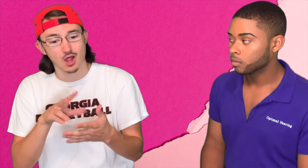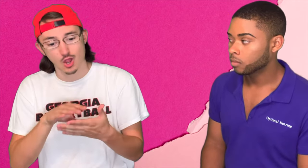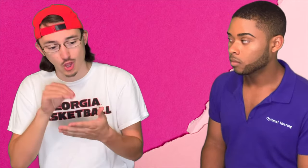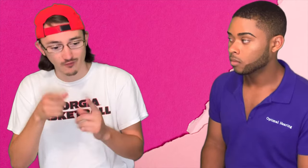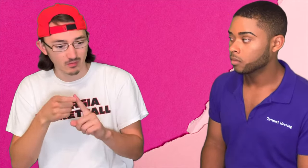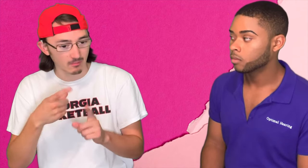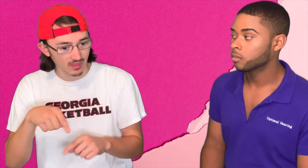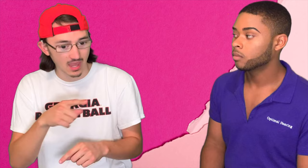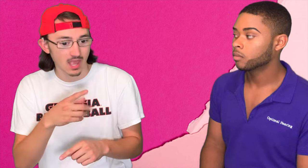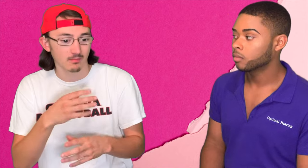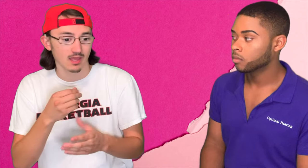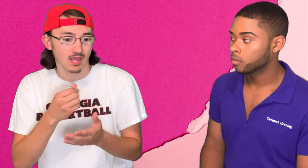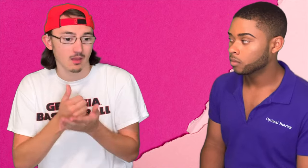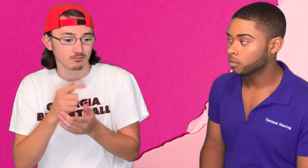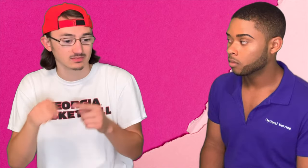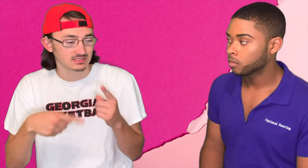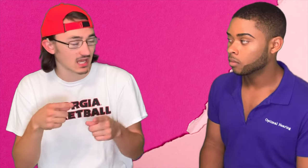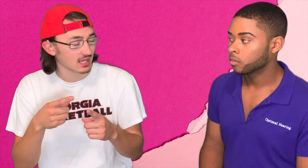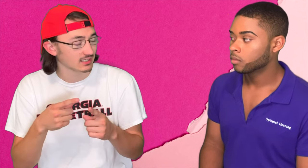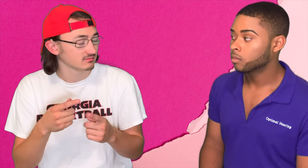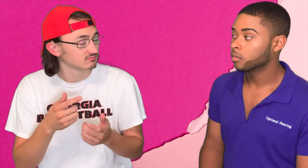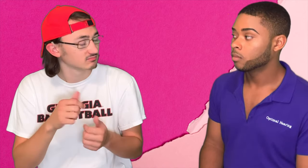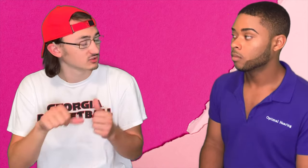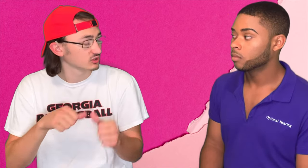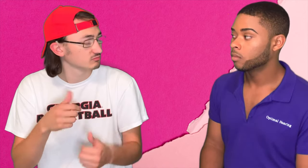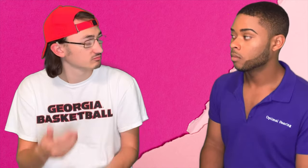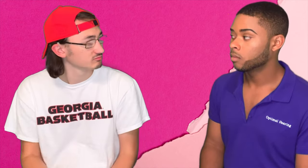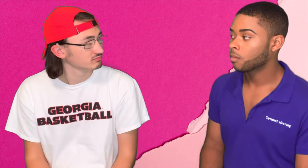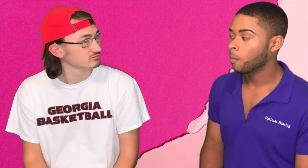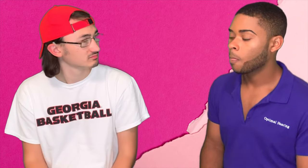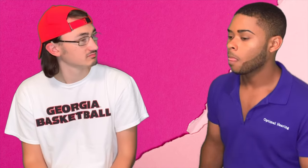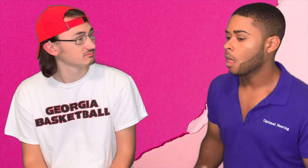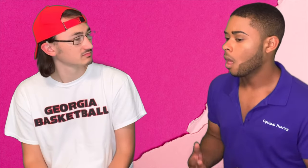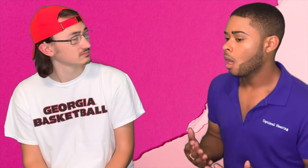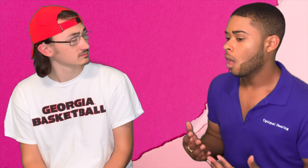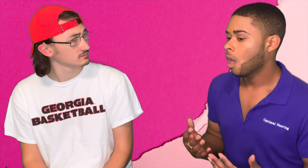and learn from them and then help each other.